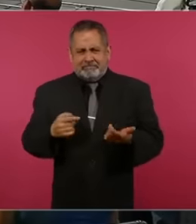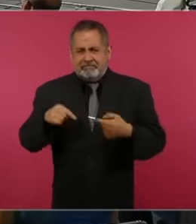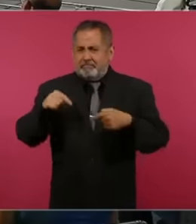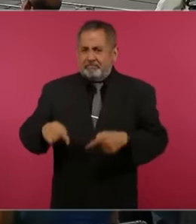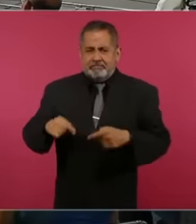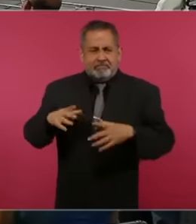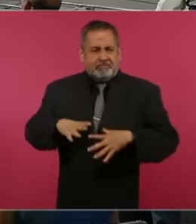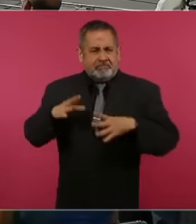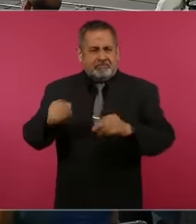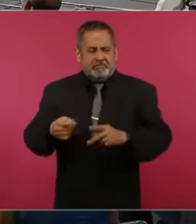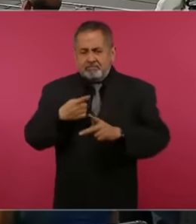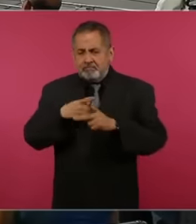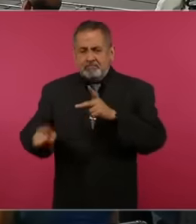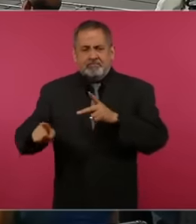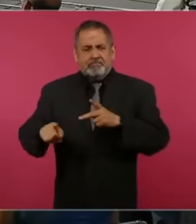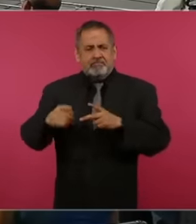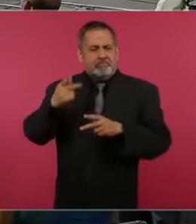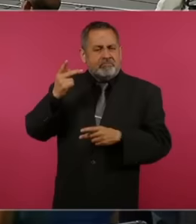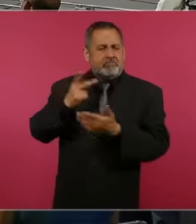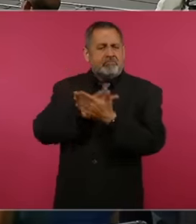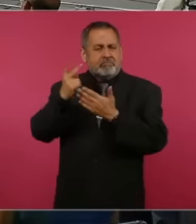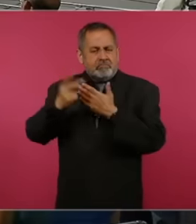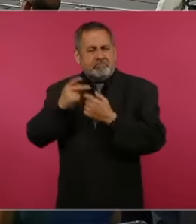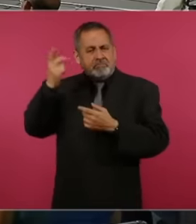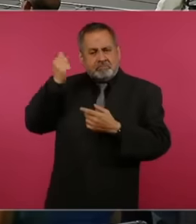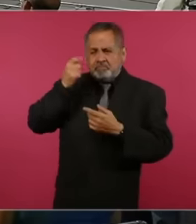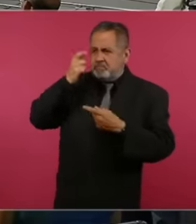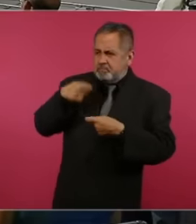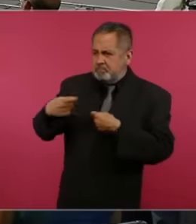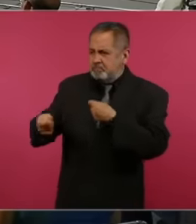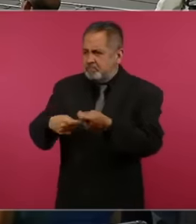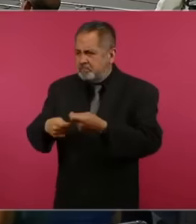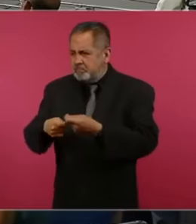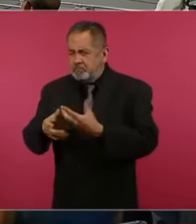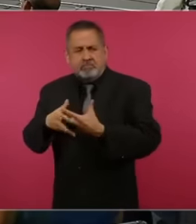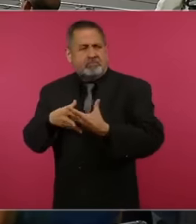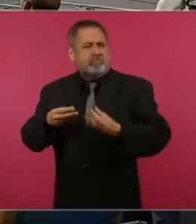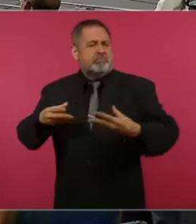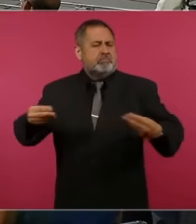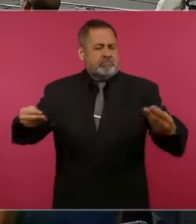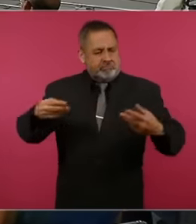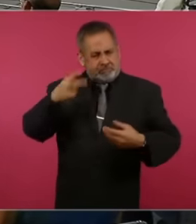are being applied throughout were born the country Well, even the infrastructure works here,